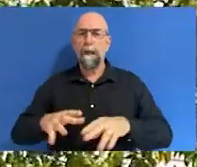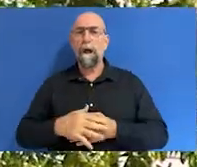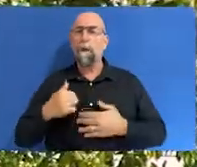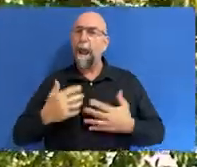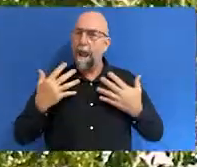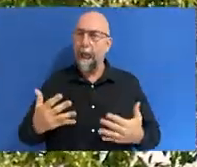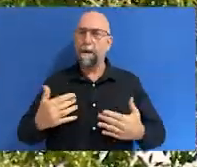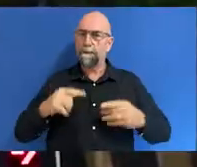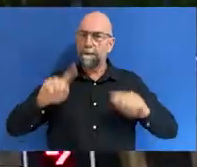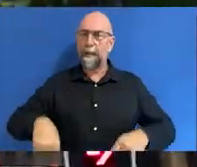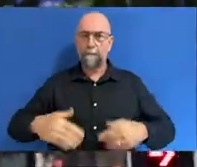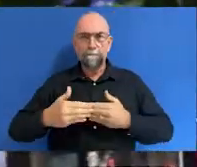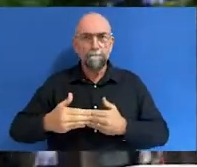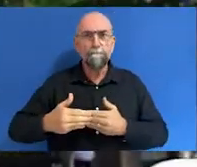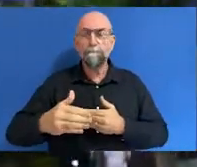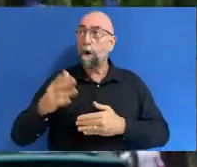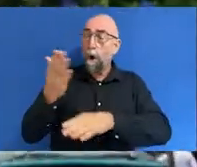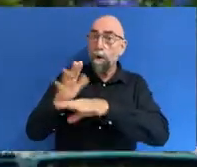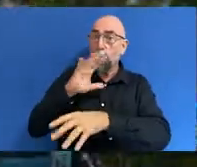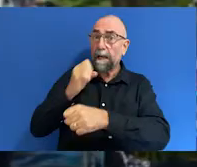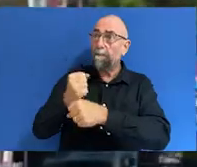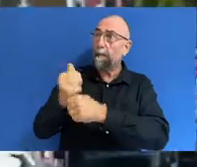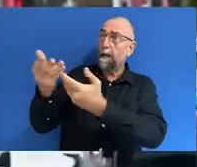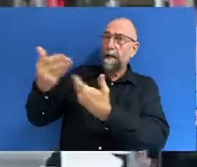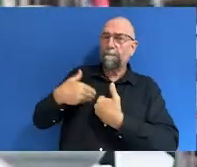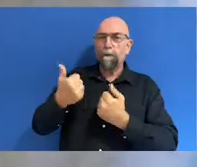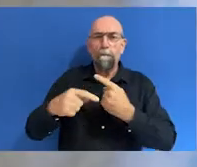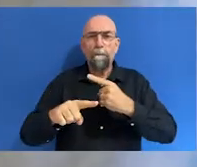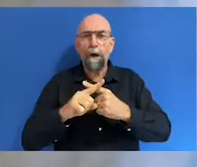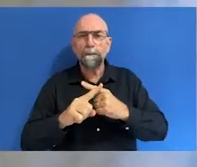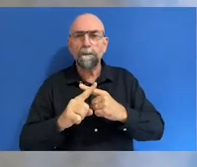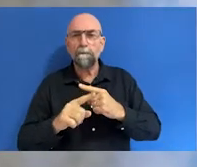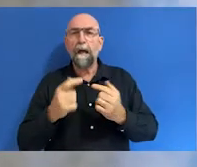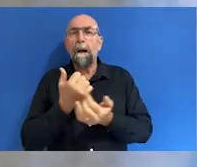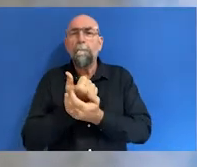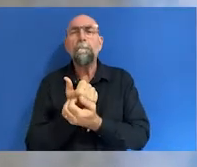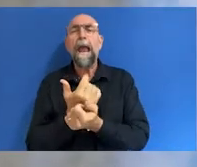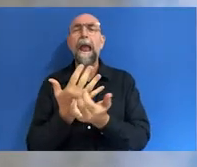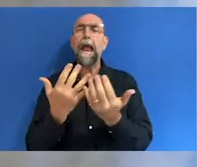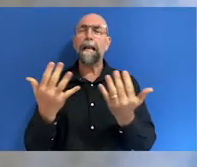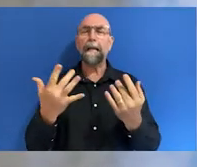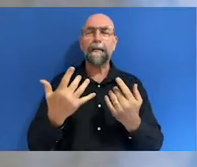you will. A new government brings optimism and a hope for many things including the long overdue